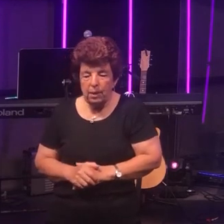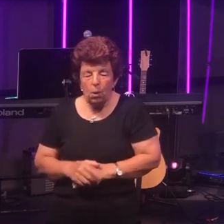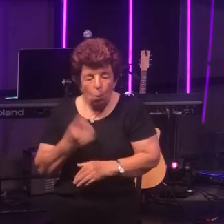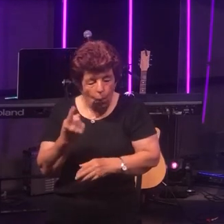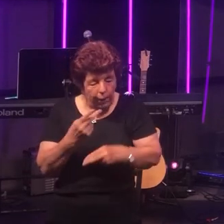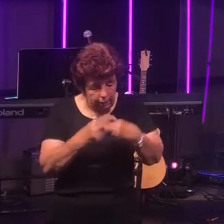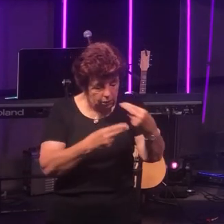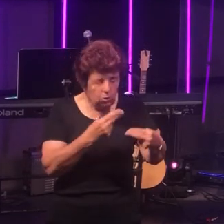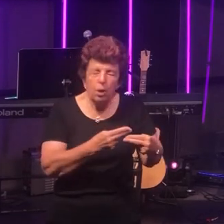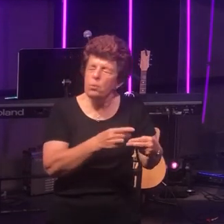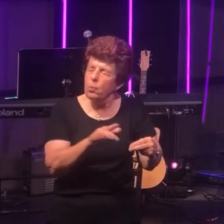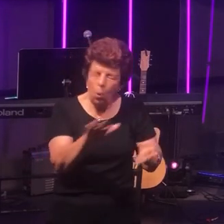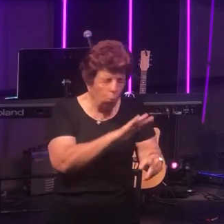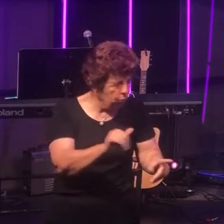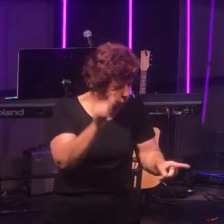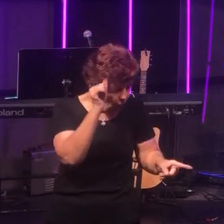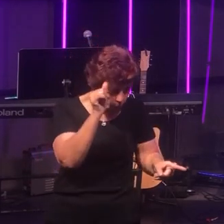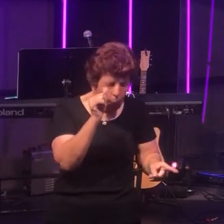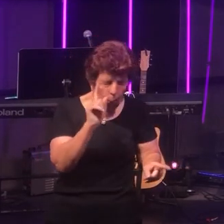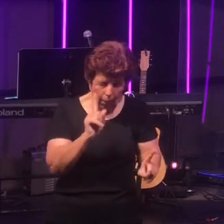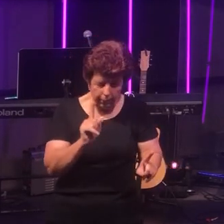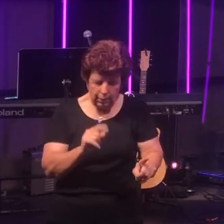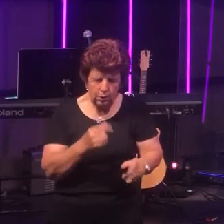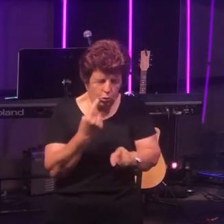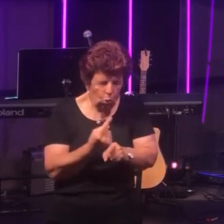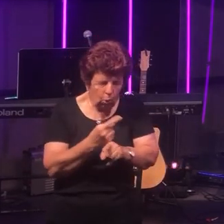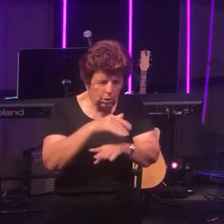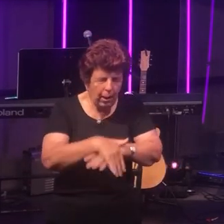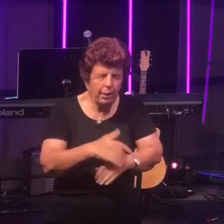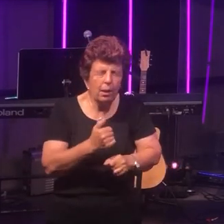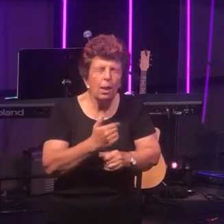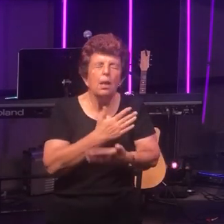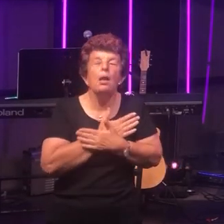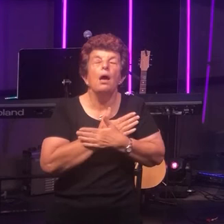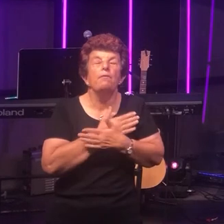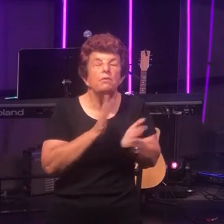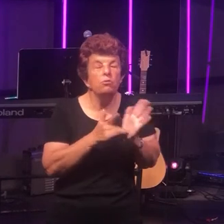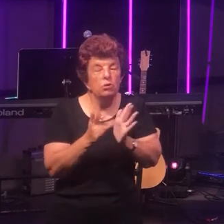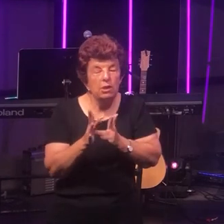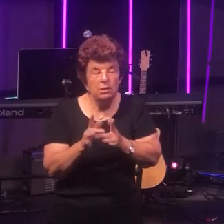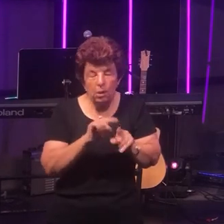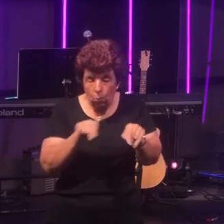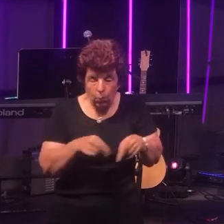well known which talks about the love of Jesus which we remember at this time